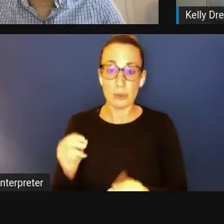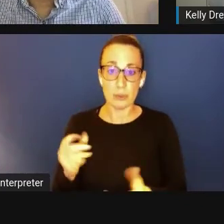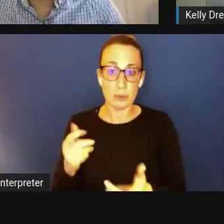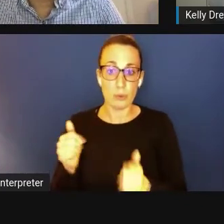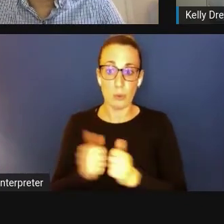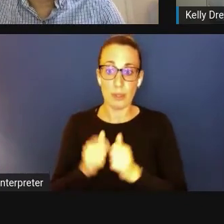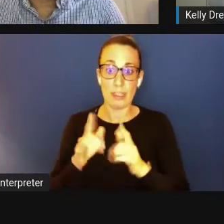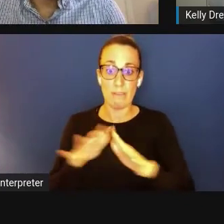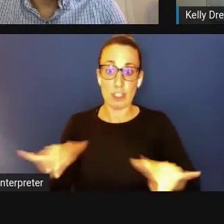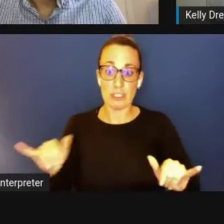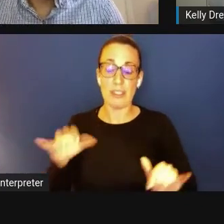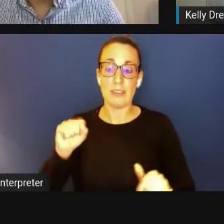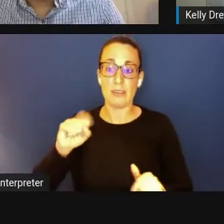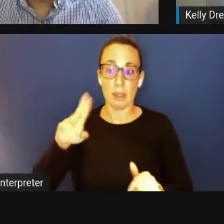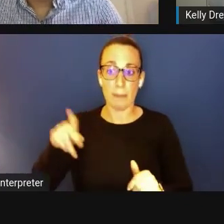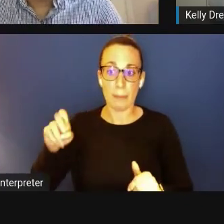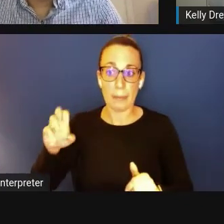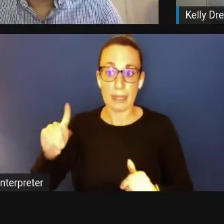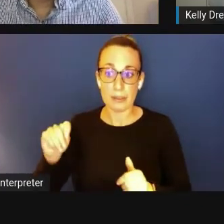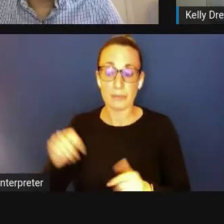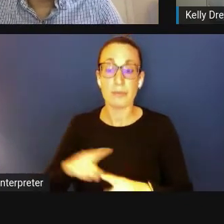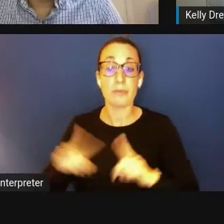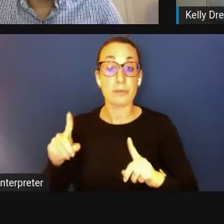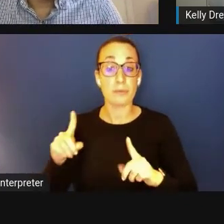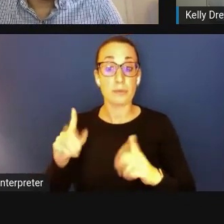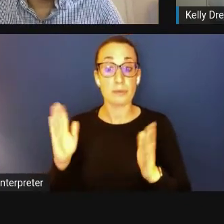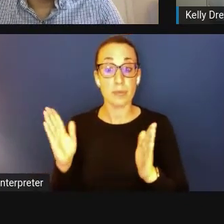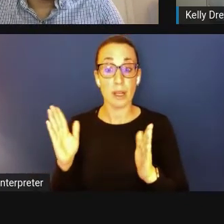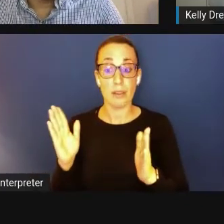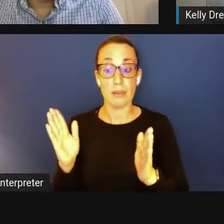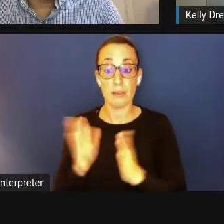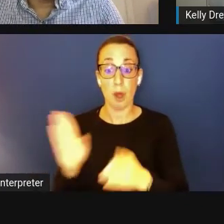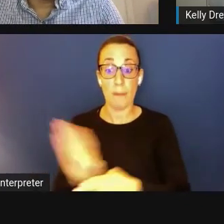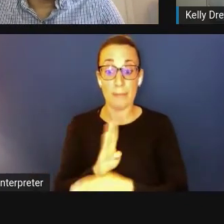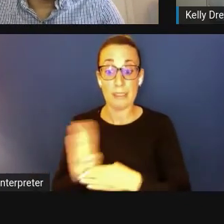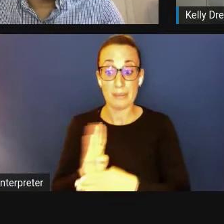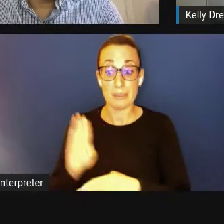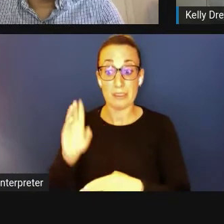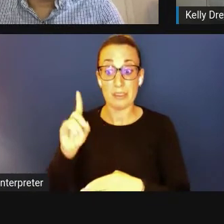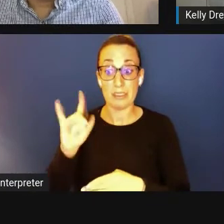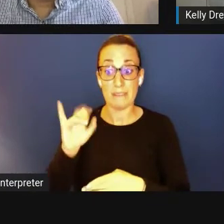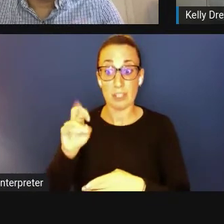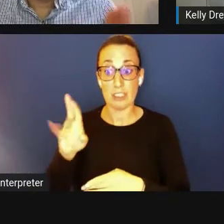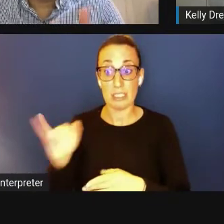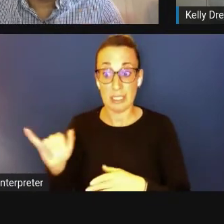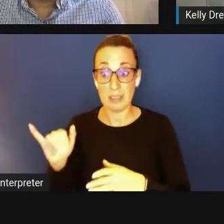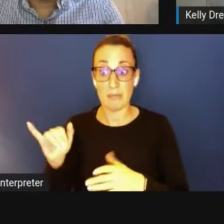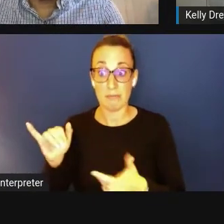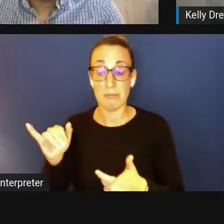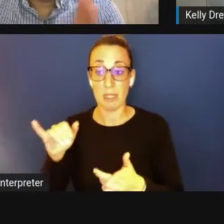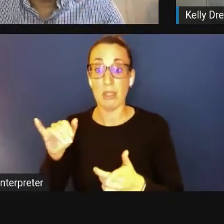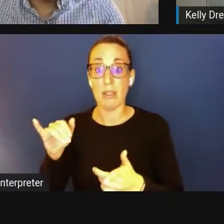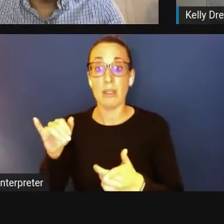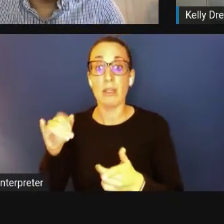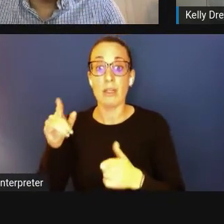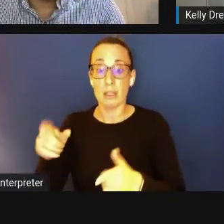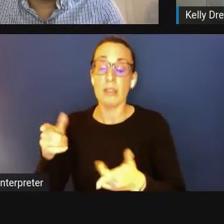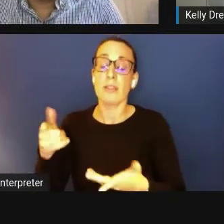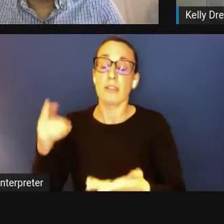So one other thing is the small business diversity supplement, you know, for small businesses, it reduces that time to 6 months,